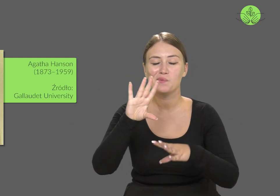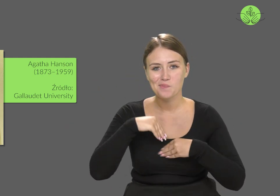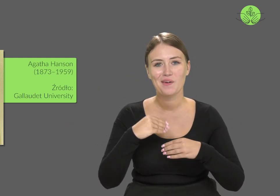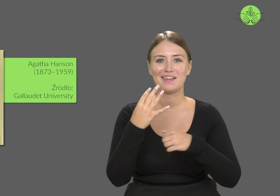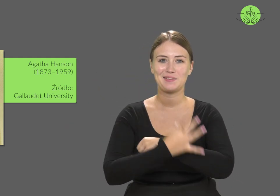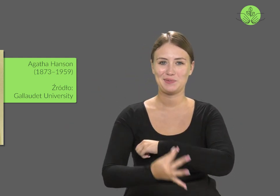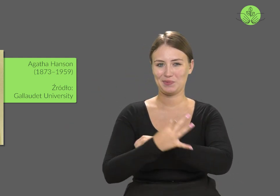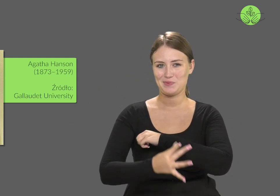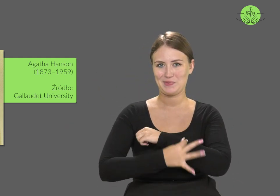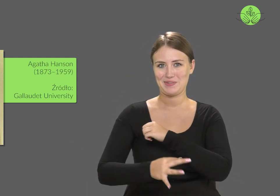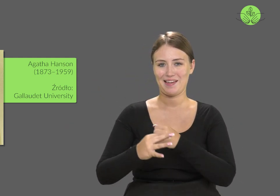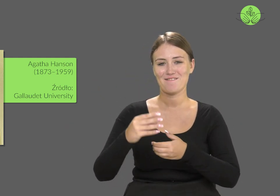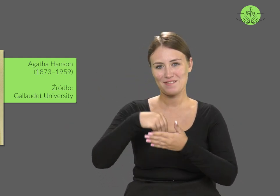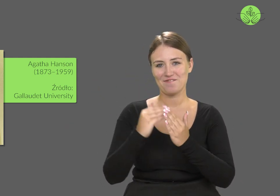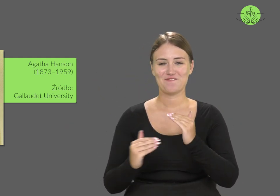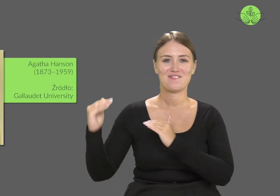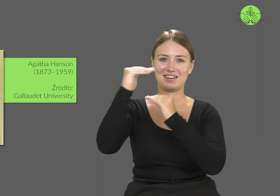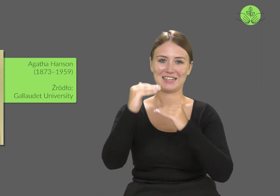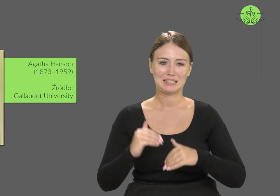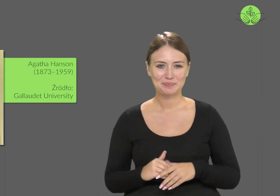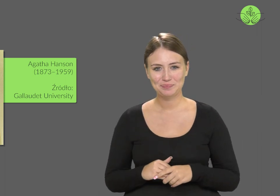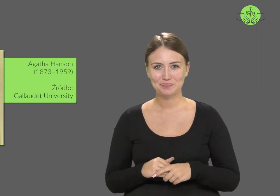She entered Gallaudet University in 1888 at the age of 15,